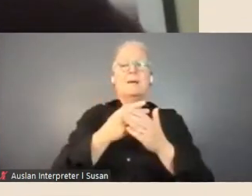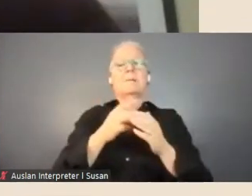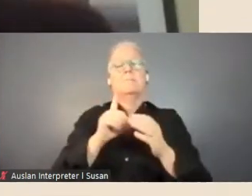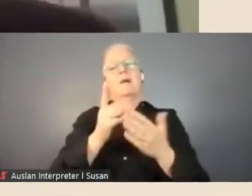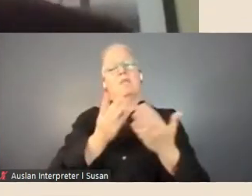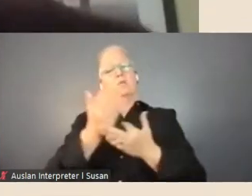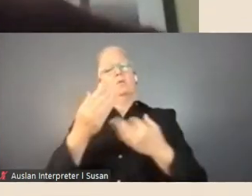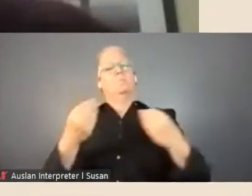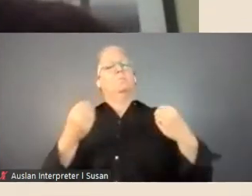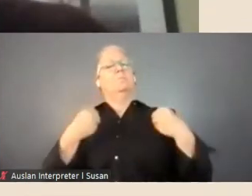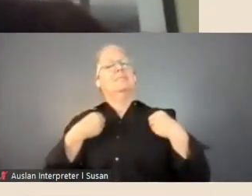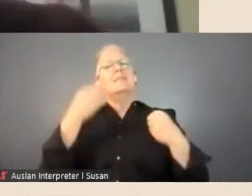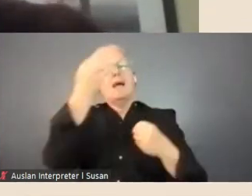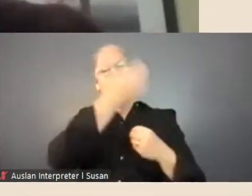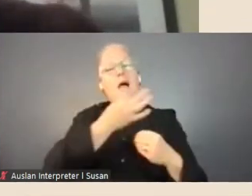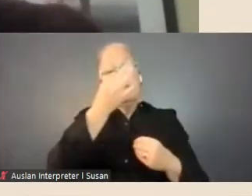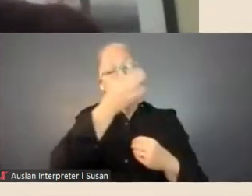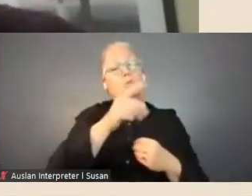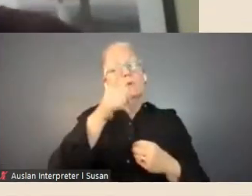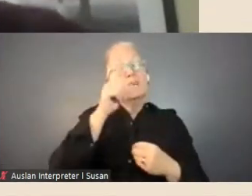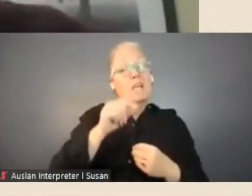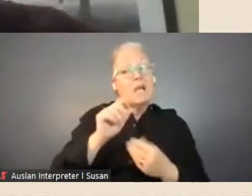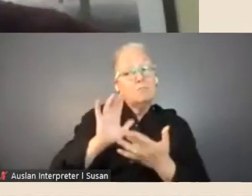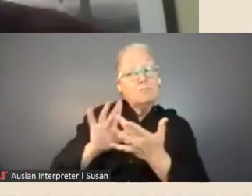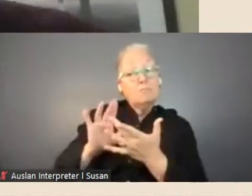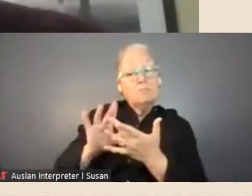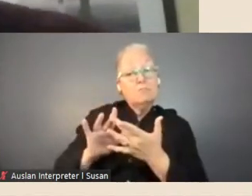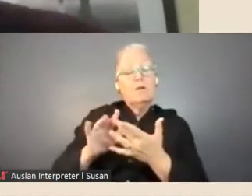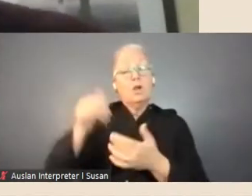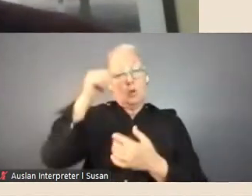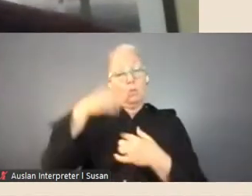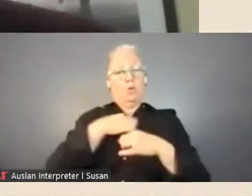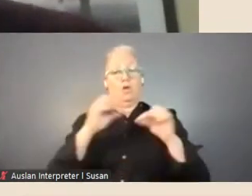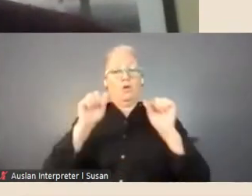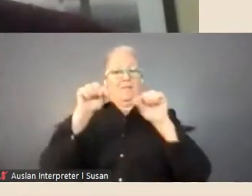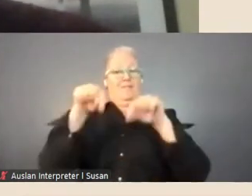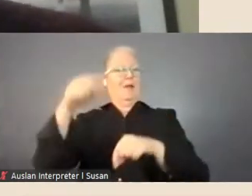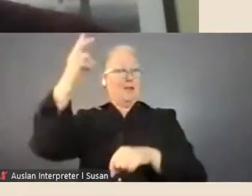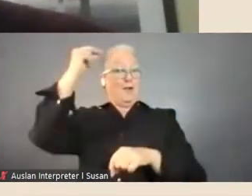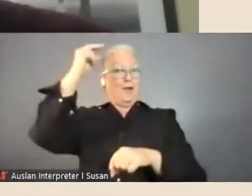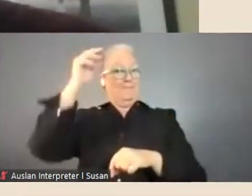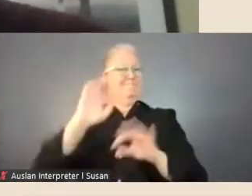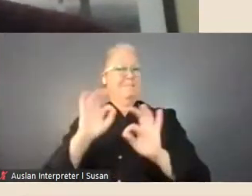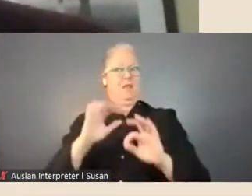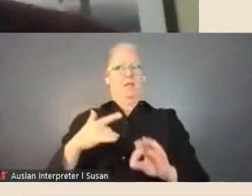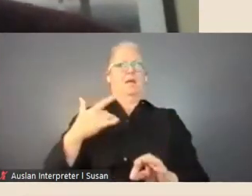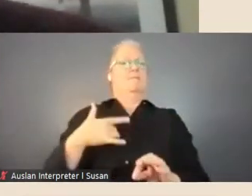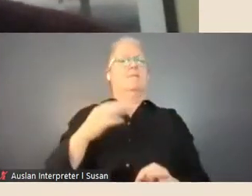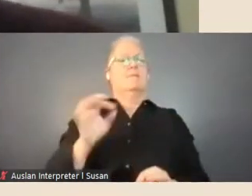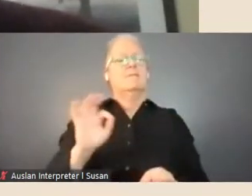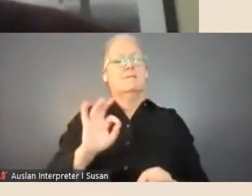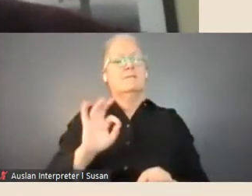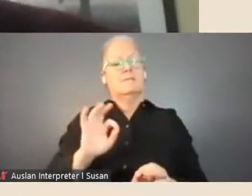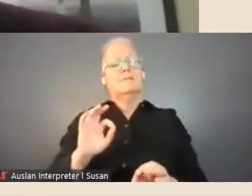so even though we're, we're not in the building, we're providing that service through...you know, our Reference and Information Service